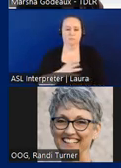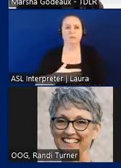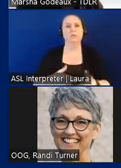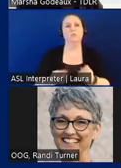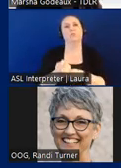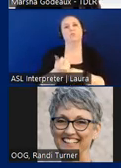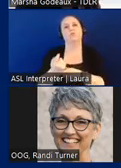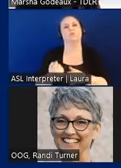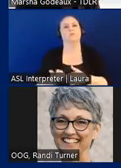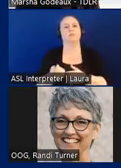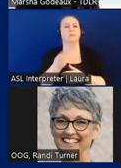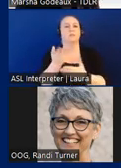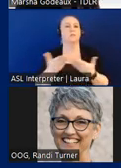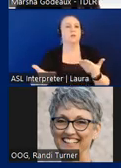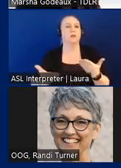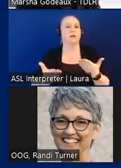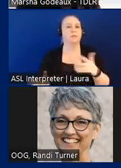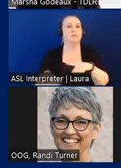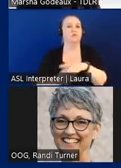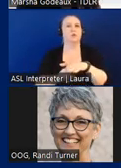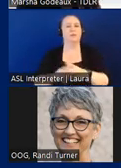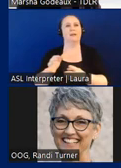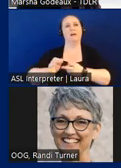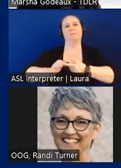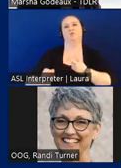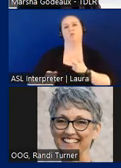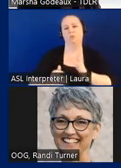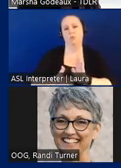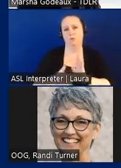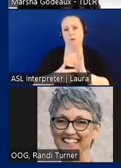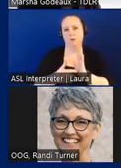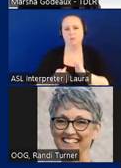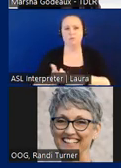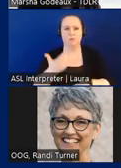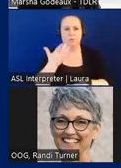on the opt as optional requirements because they were in sections called advisory